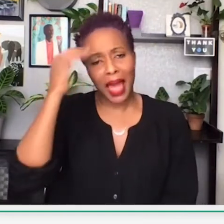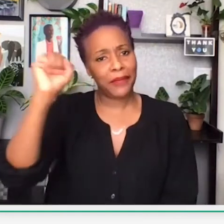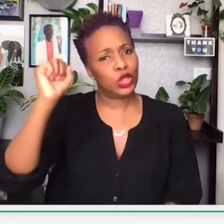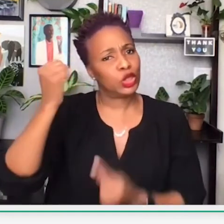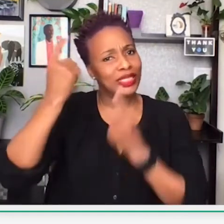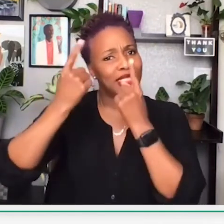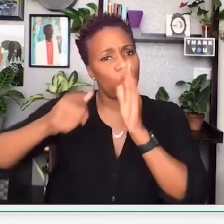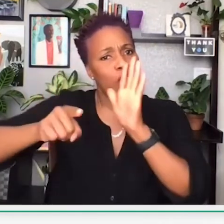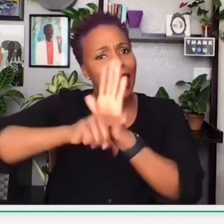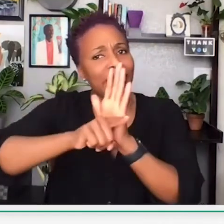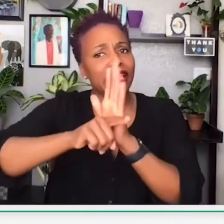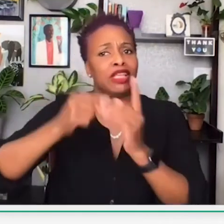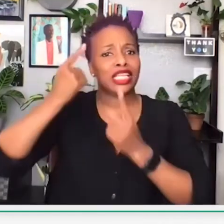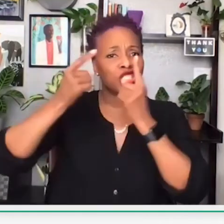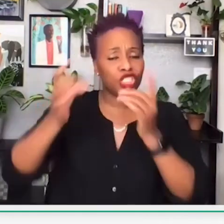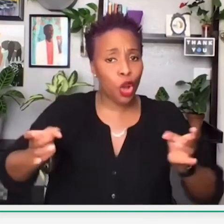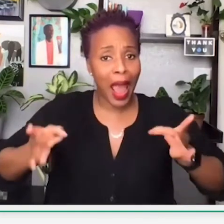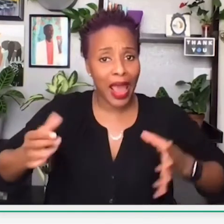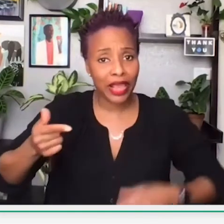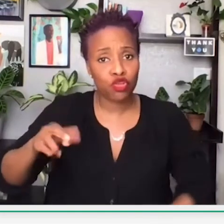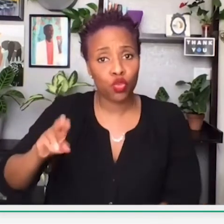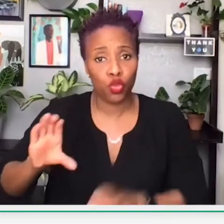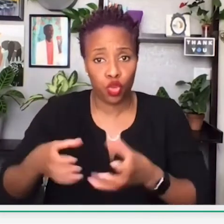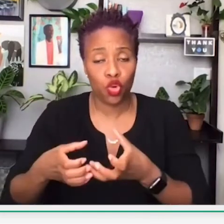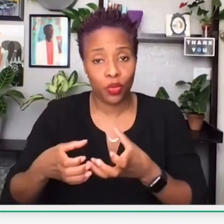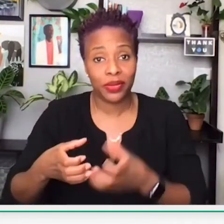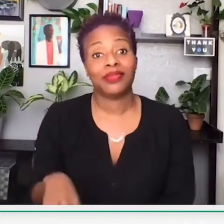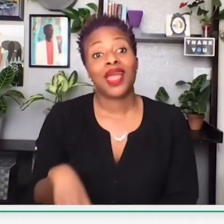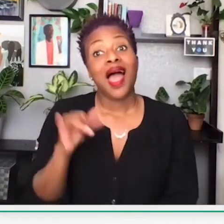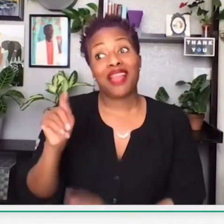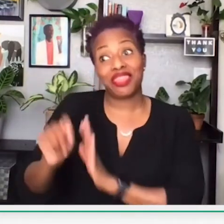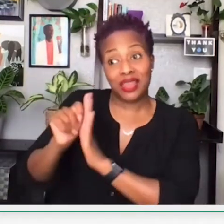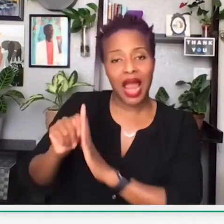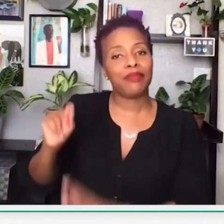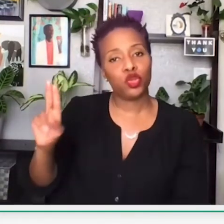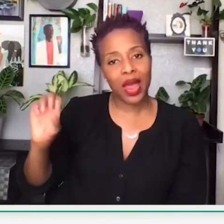Depending on where you read your information, and depending on what you've heard about the Black